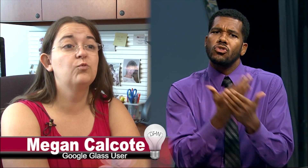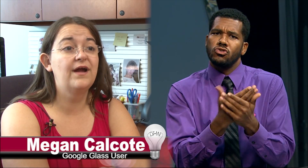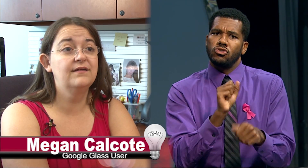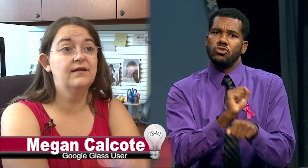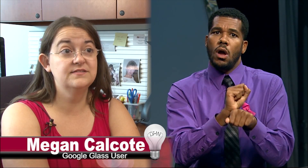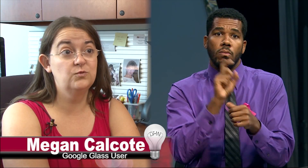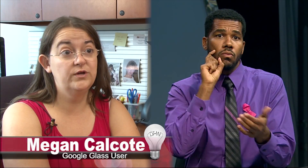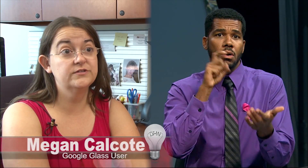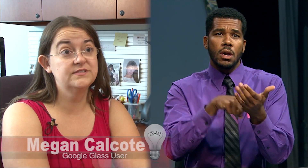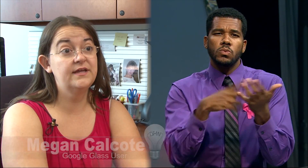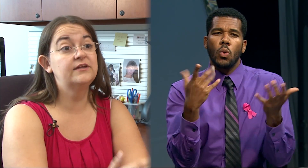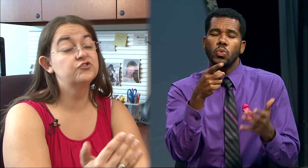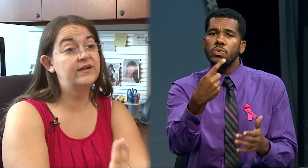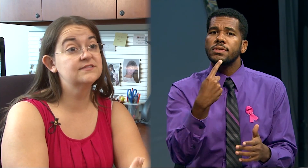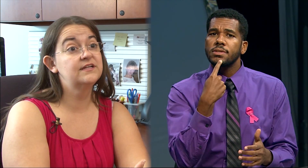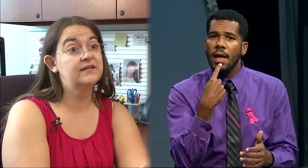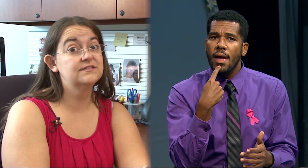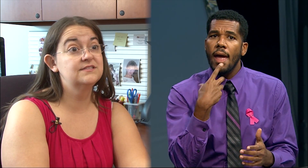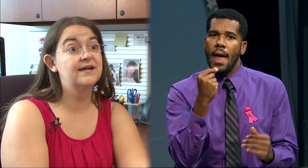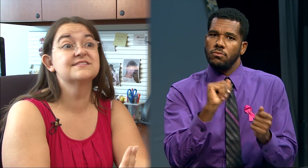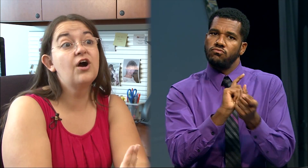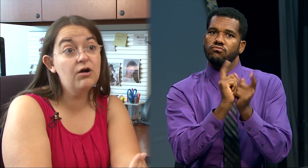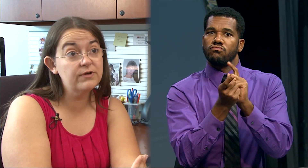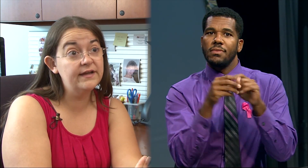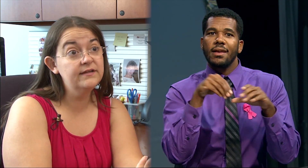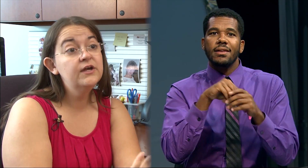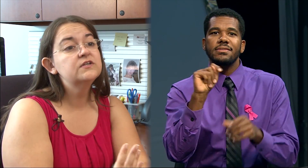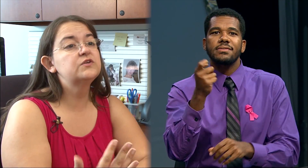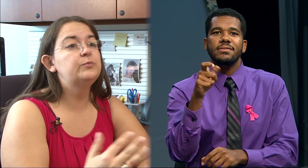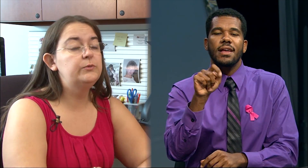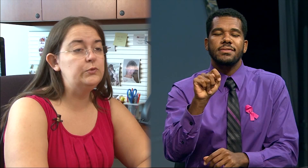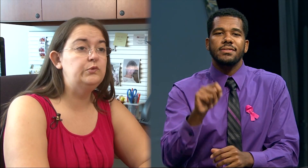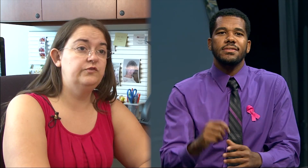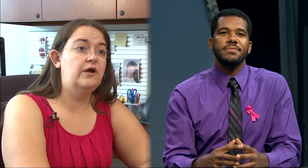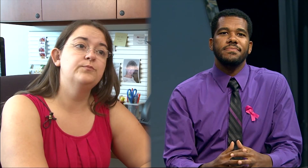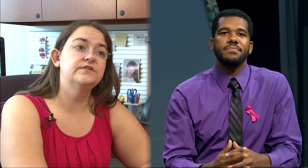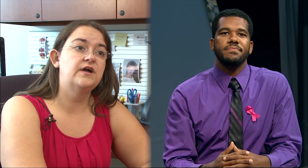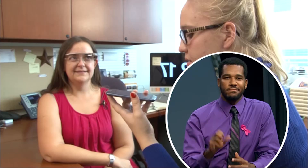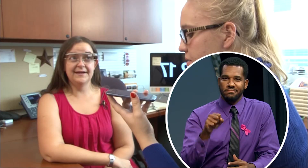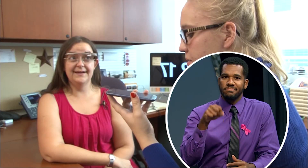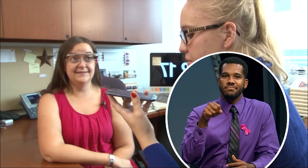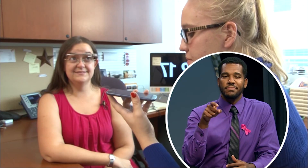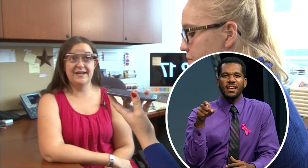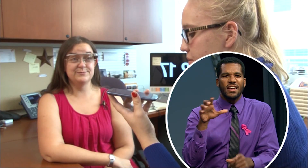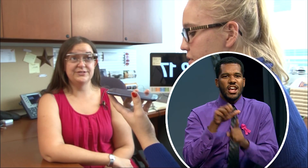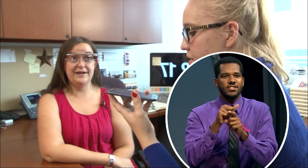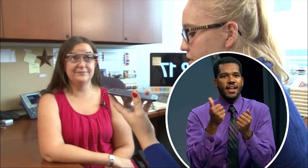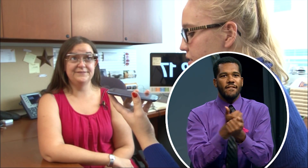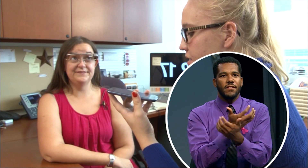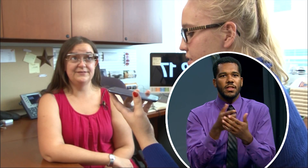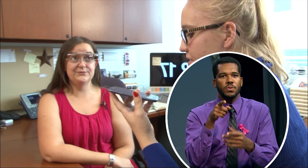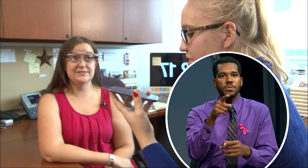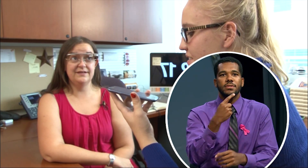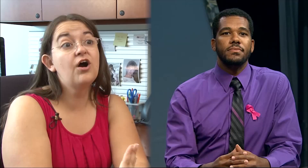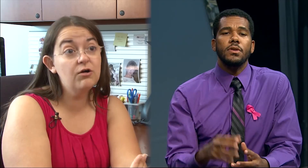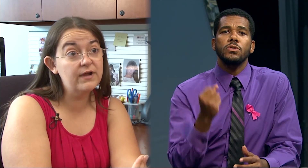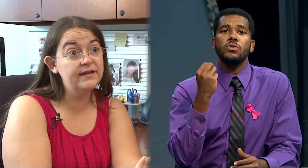of recognizing what you say and translating it to text, already.” Megan: “Yeah… it captured everything that you said.”